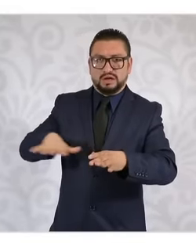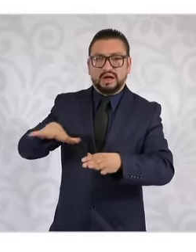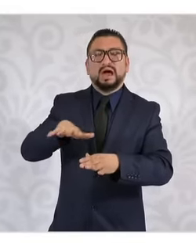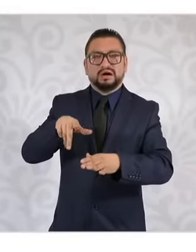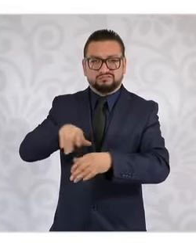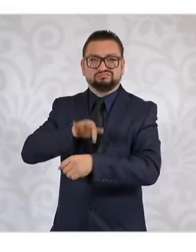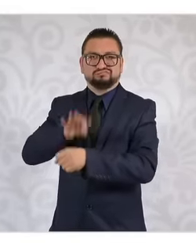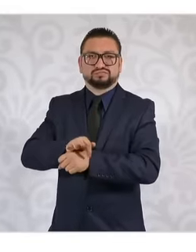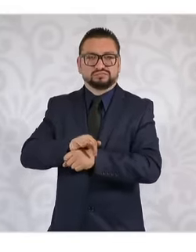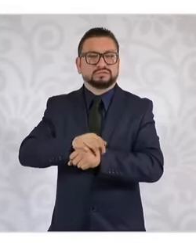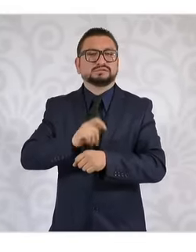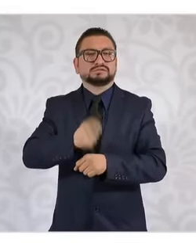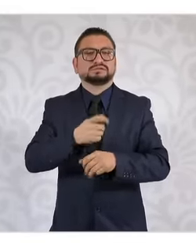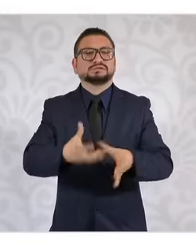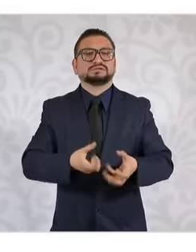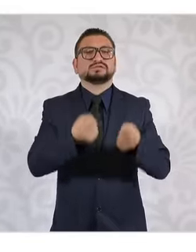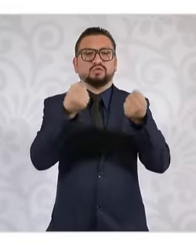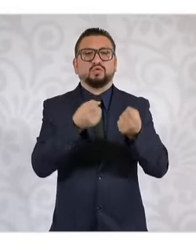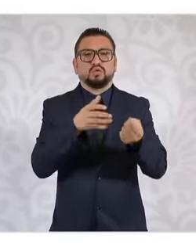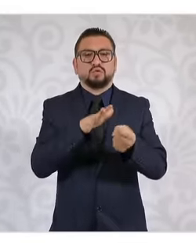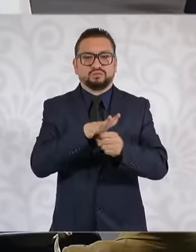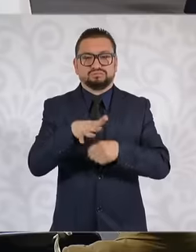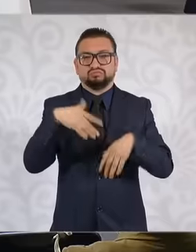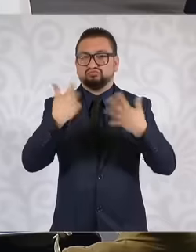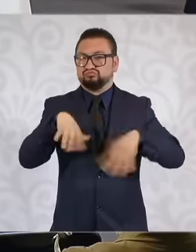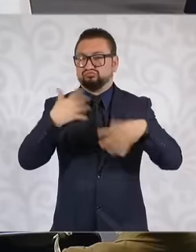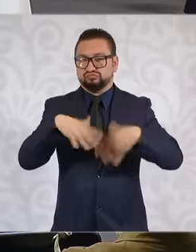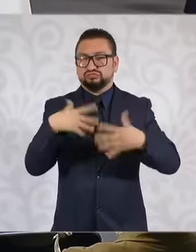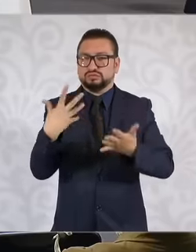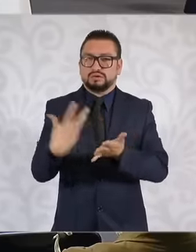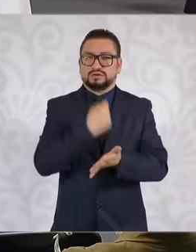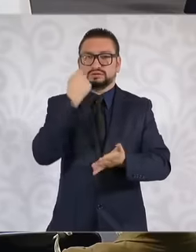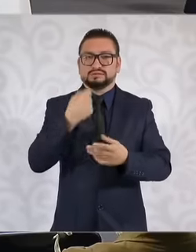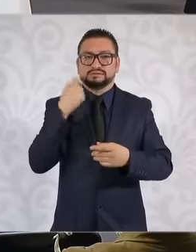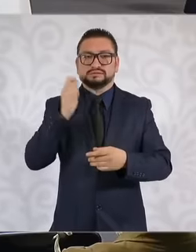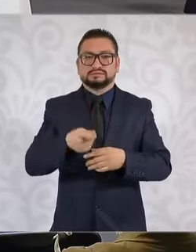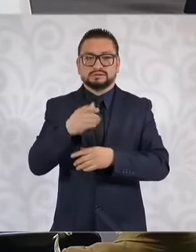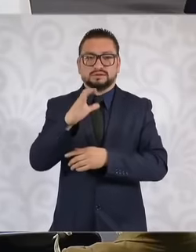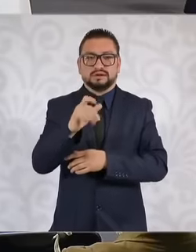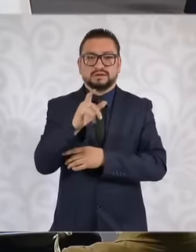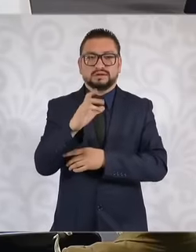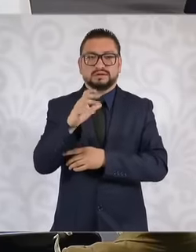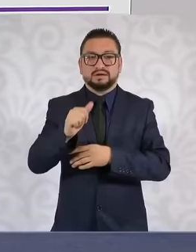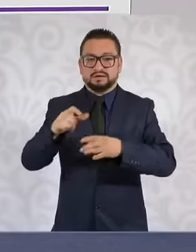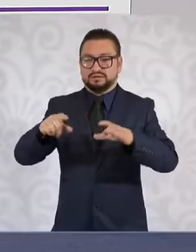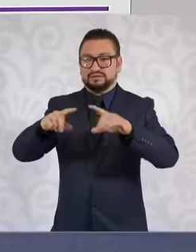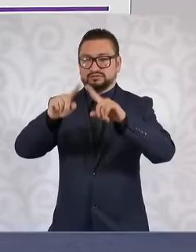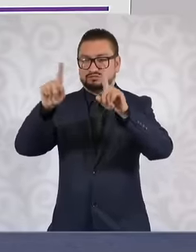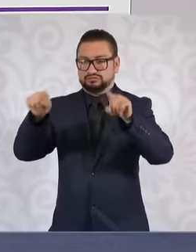was achieved, which I believe is an enormous achievement, this is calica here it is in this little box and what